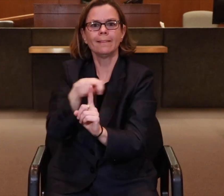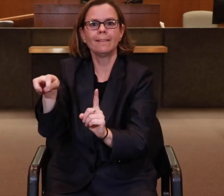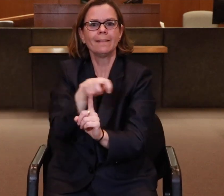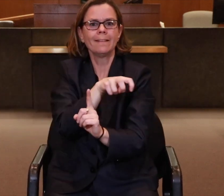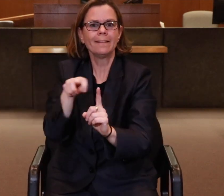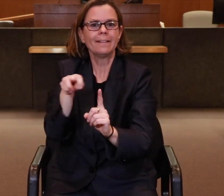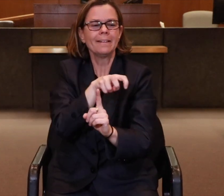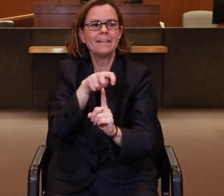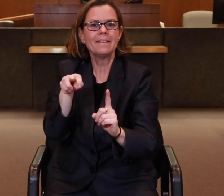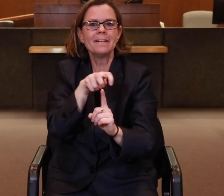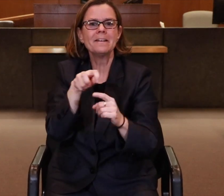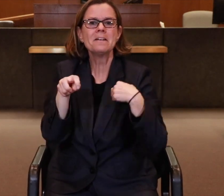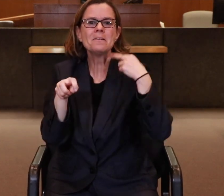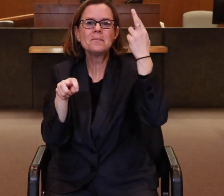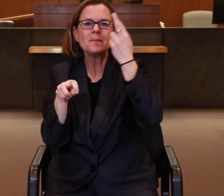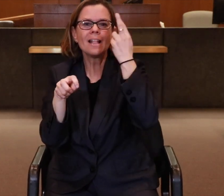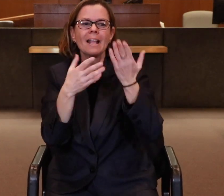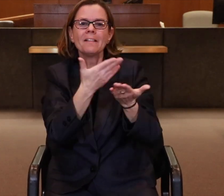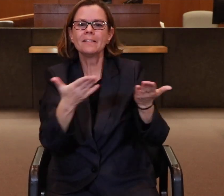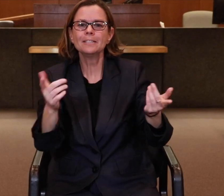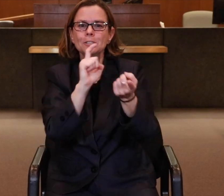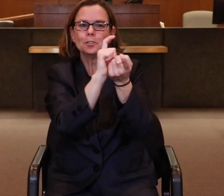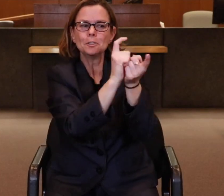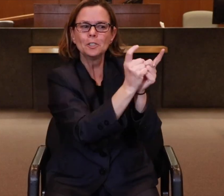As I worked both jobs, I realized that things with the youth program was evolving --